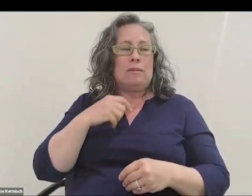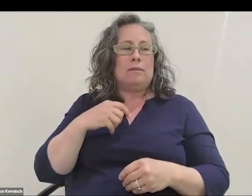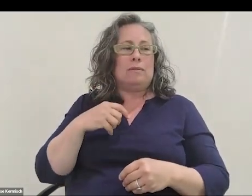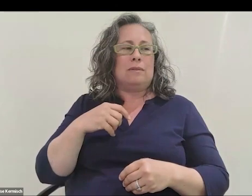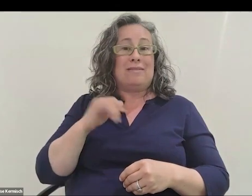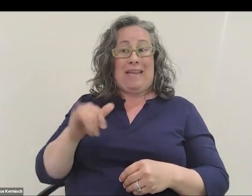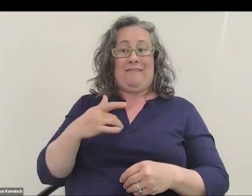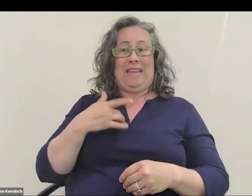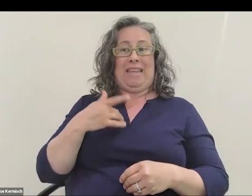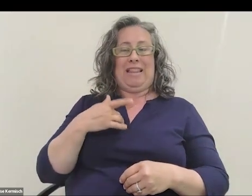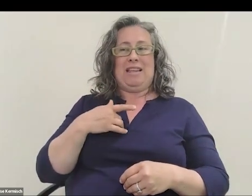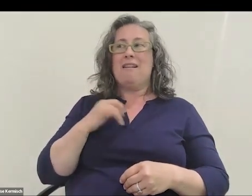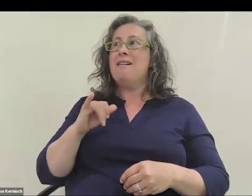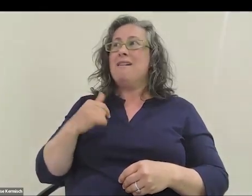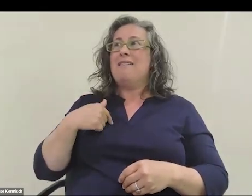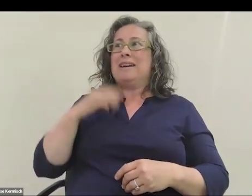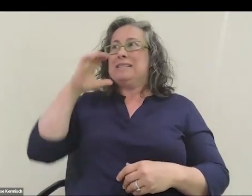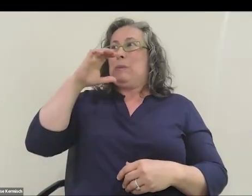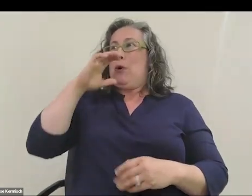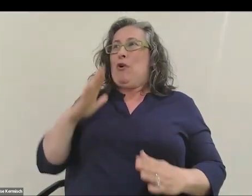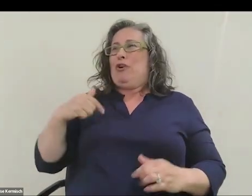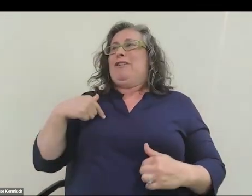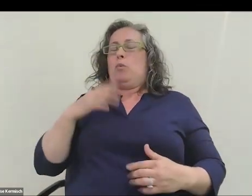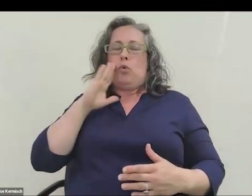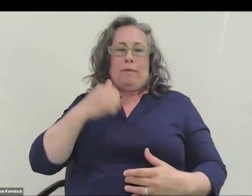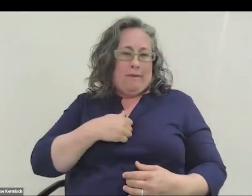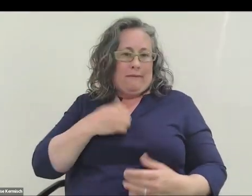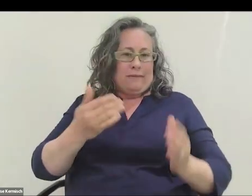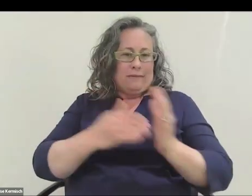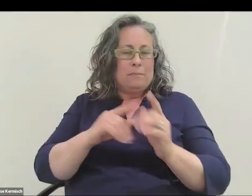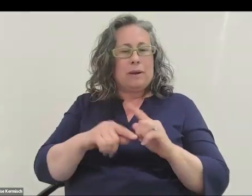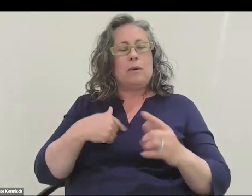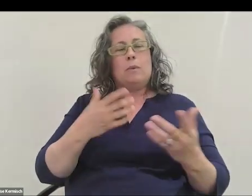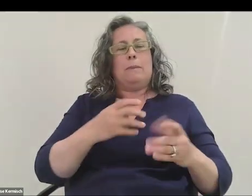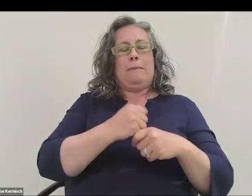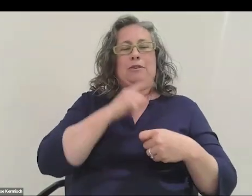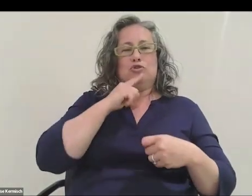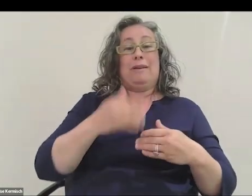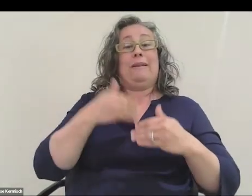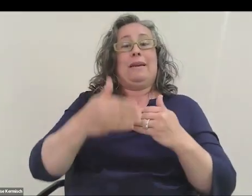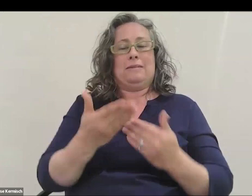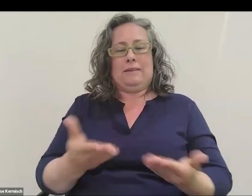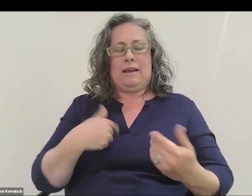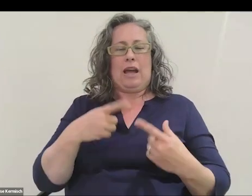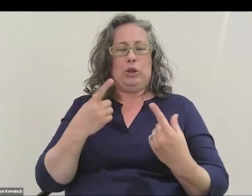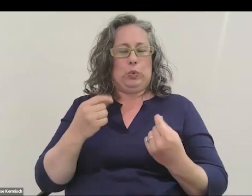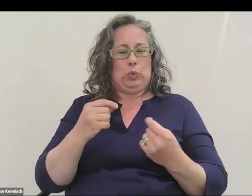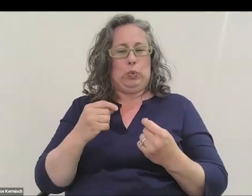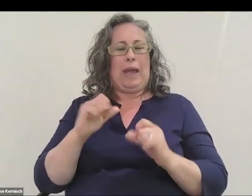Because of that feeling I had of this exploration feeling, I'd love to do it again, but I want to make sure the next thing I do is also contributing something,